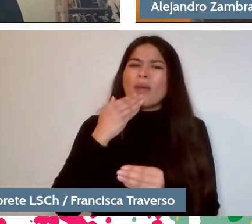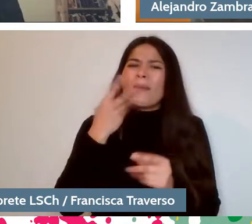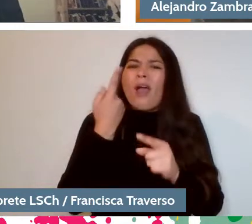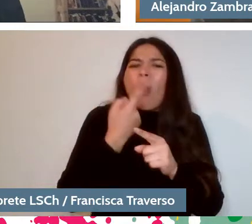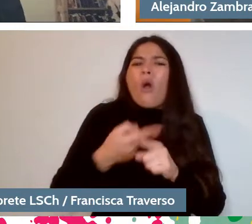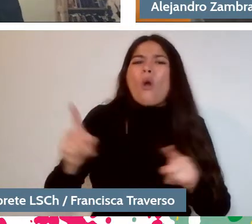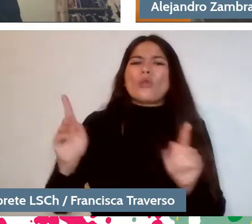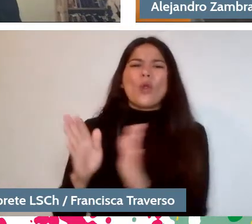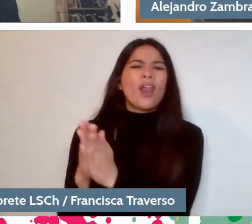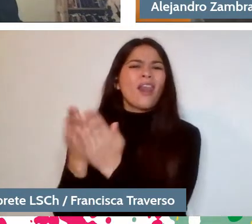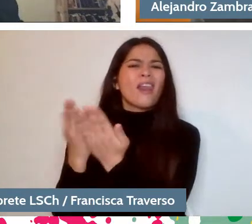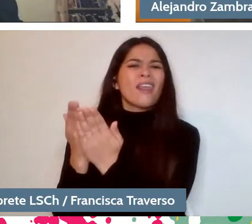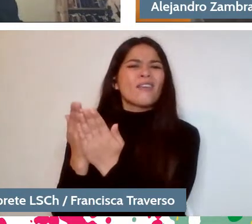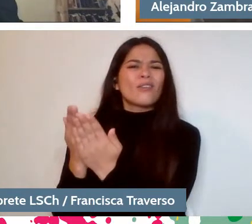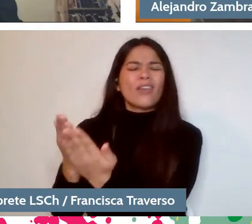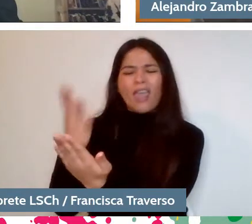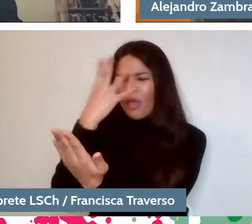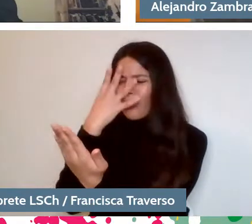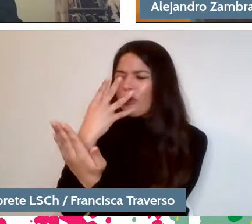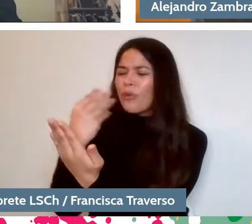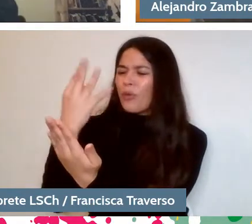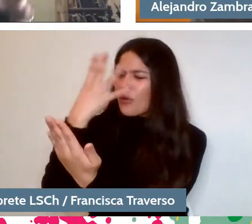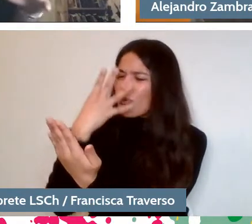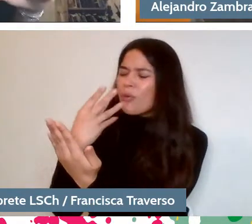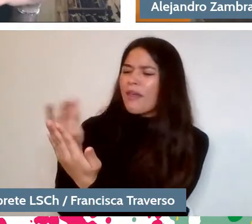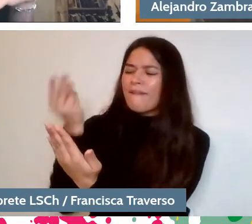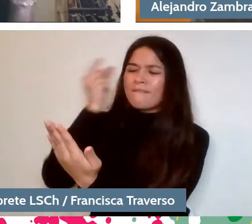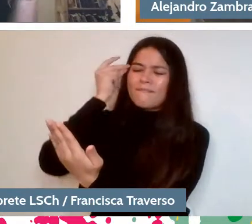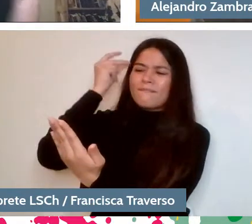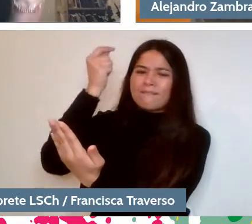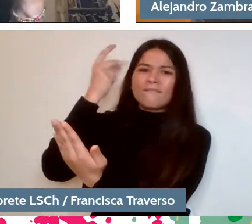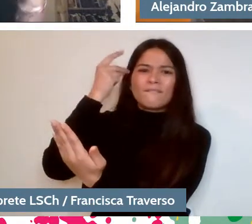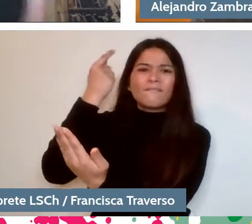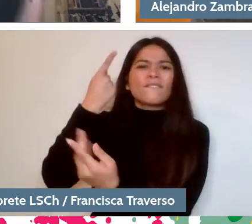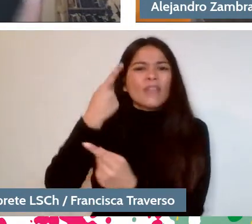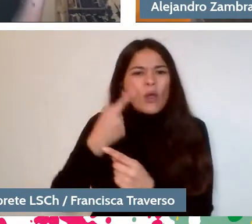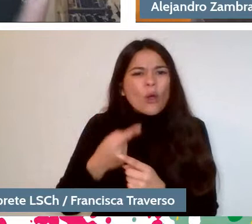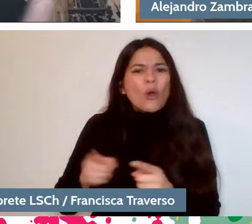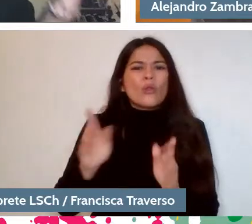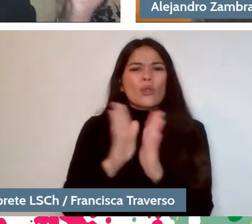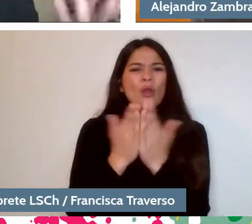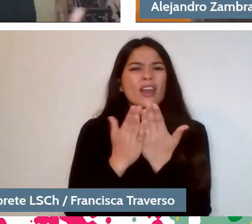that swarm through the work of Alejandro Zambra. The books that you want to write, the unwritten books,